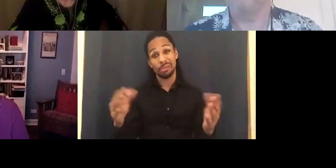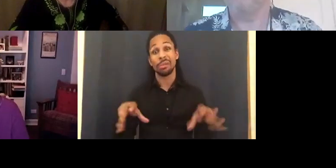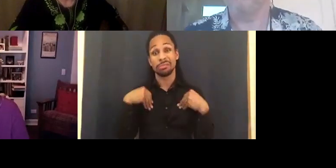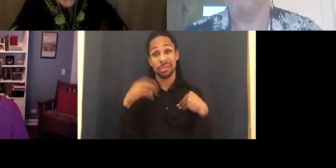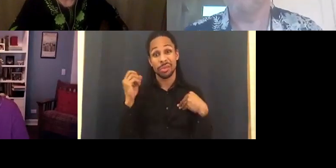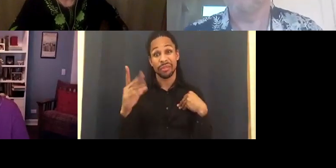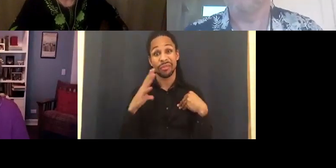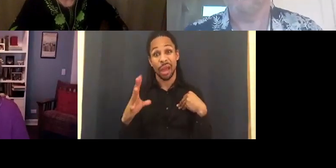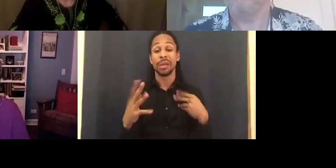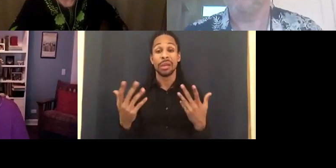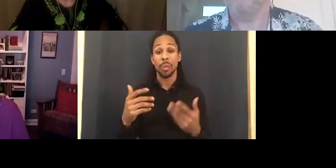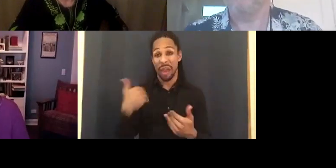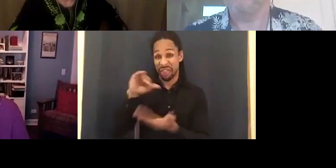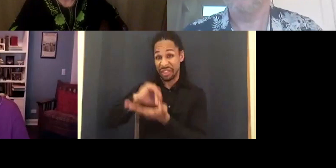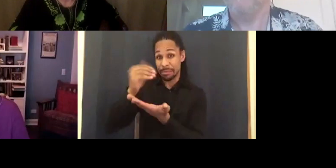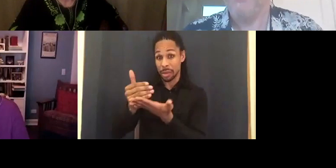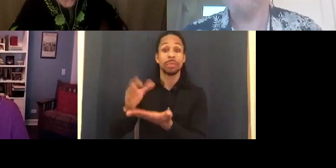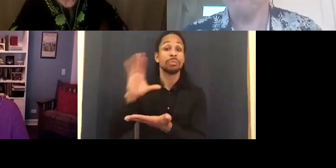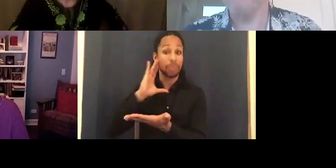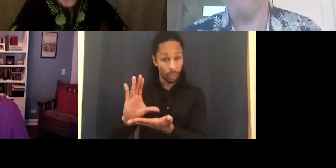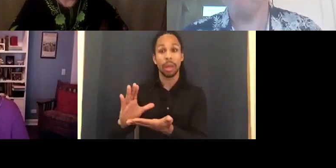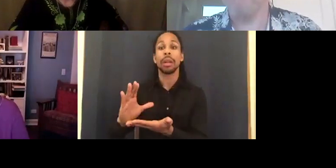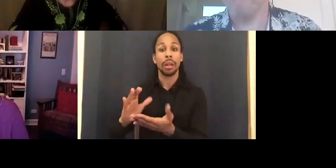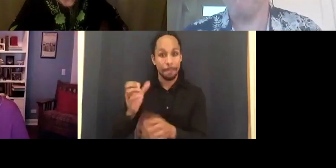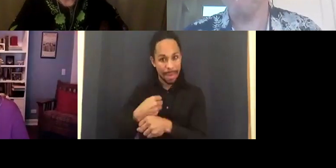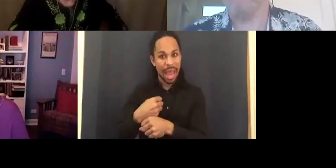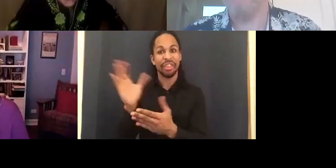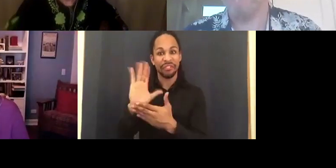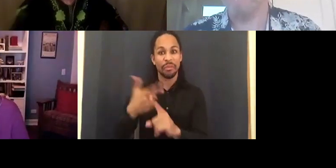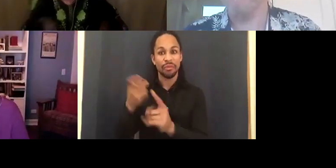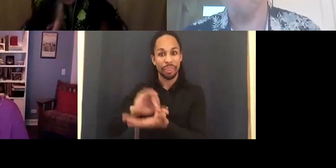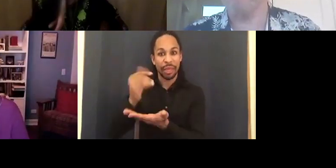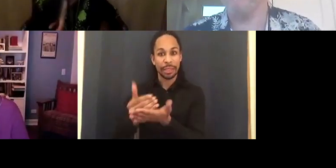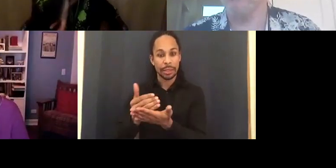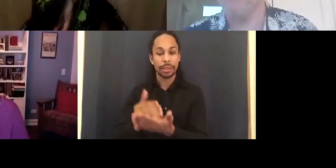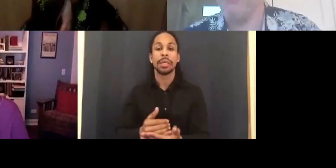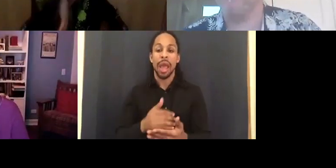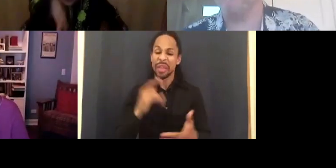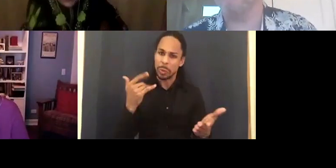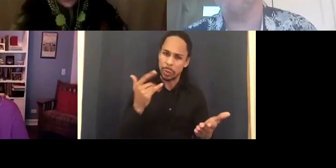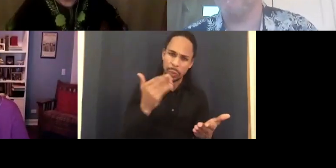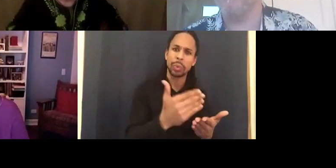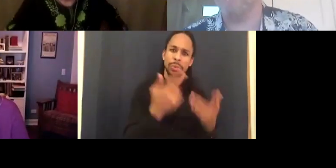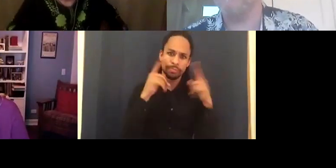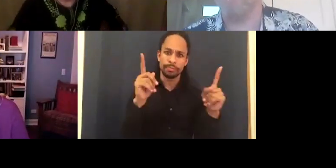line. LAWRENCE CARTER LONG: It's hard to be a pioneer. By the time you're tired of something